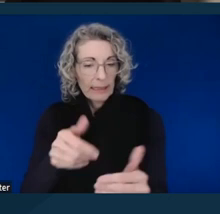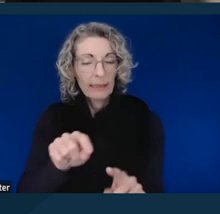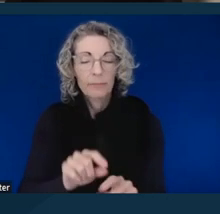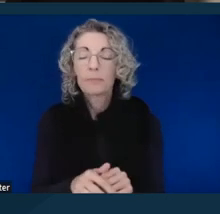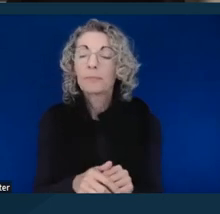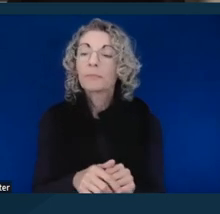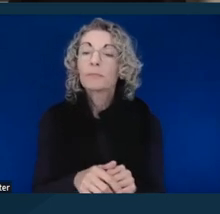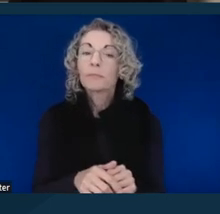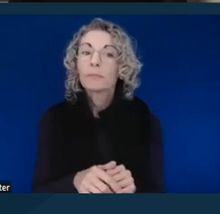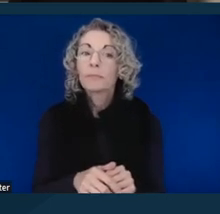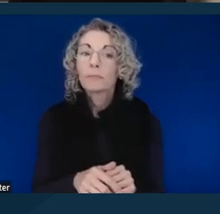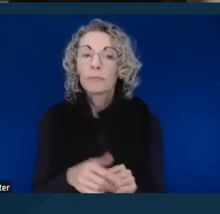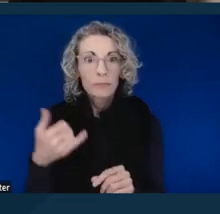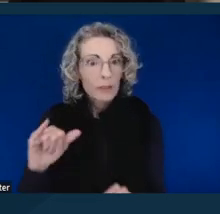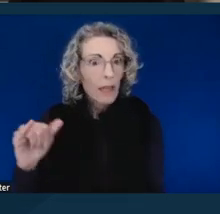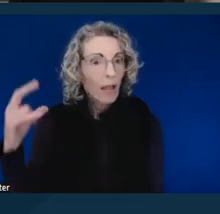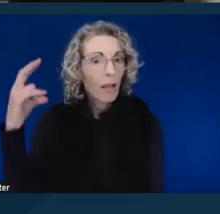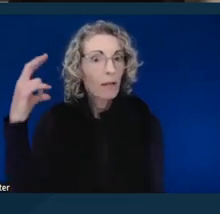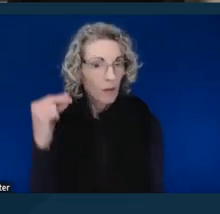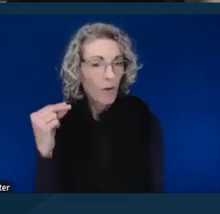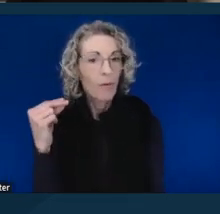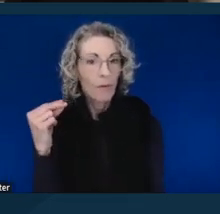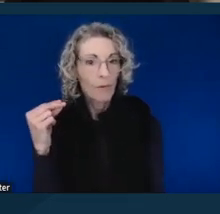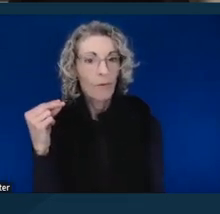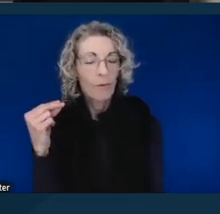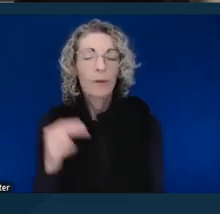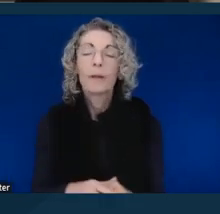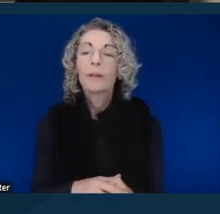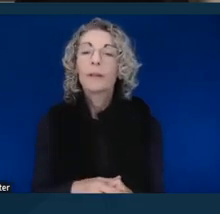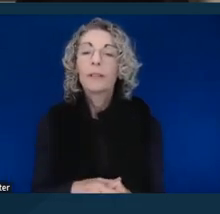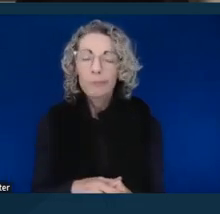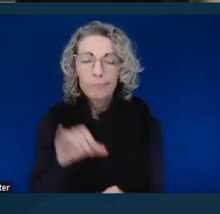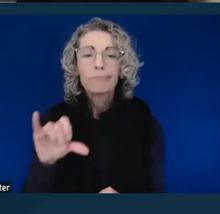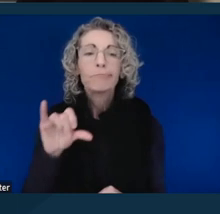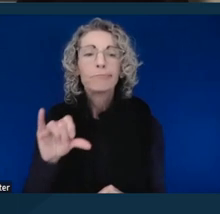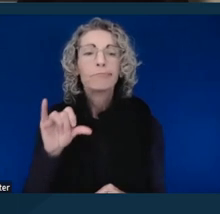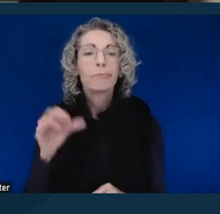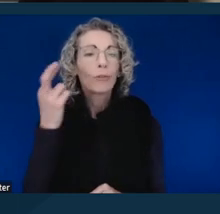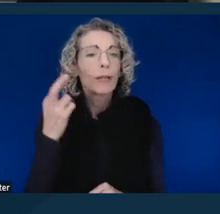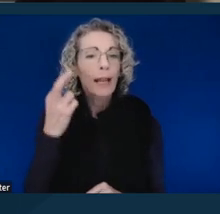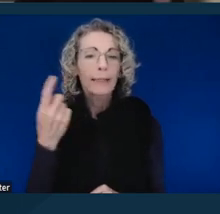And it still came back now. So, I realized something was probably going on here.